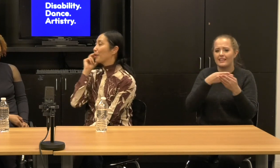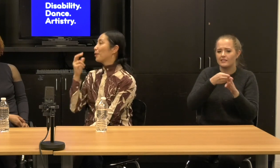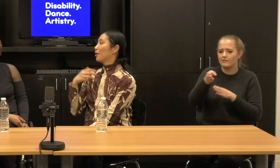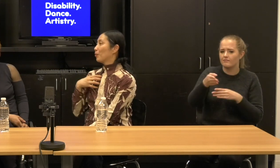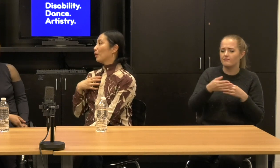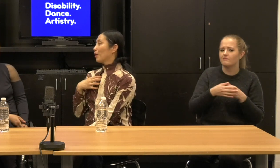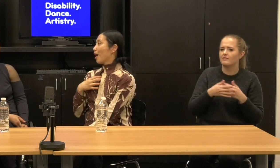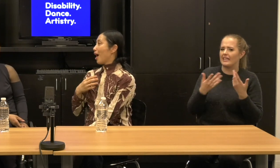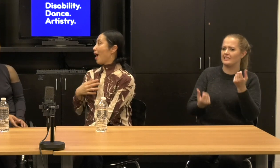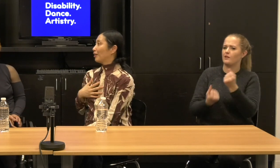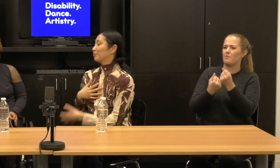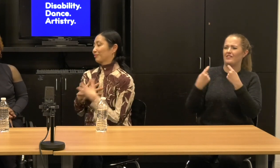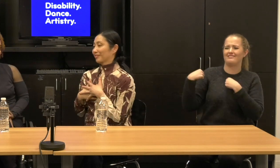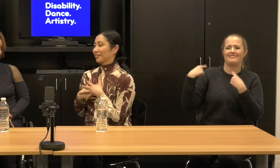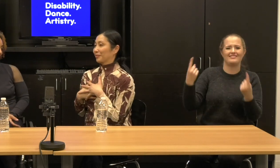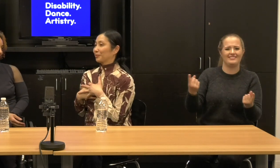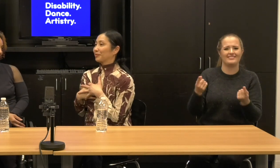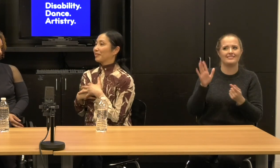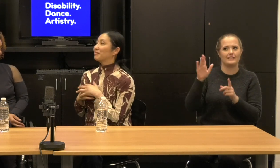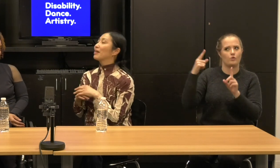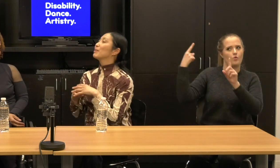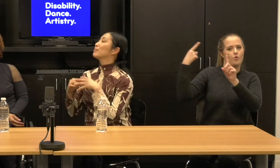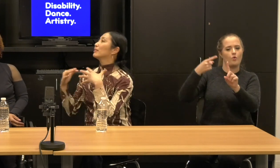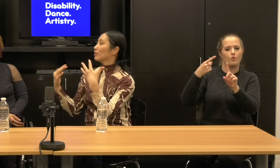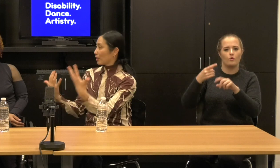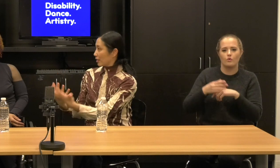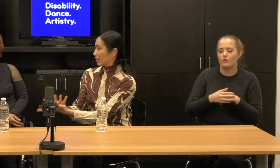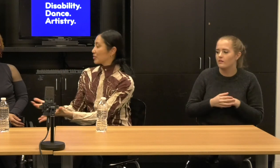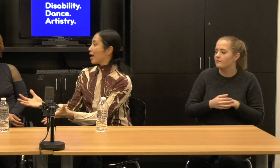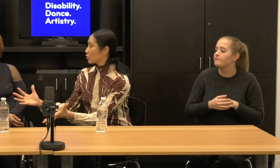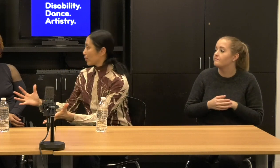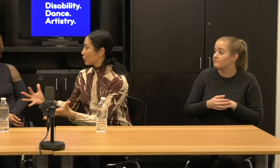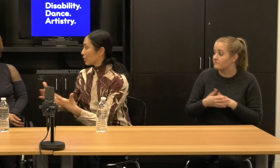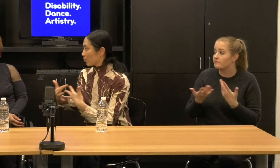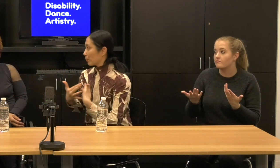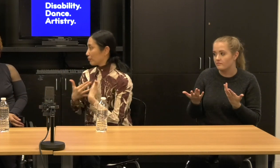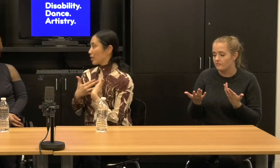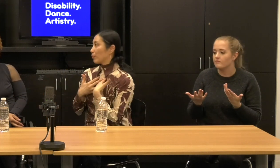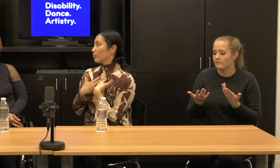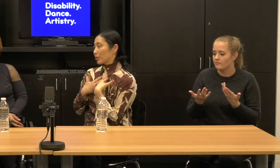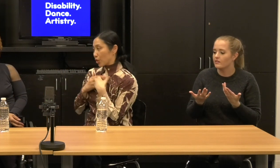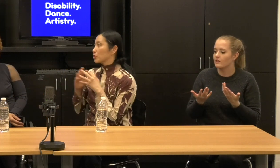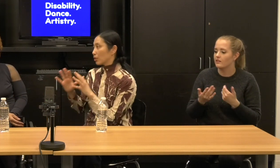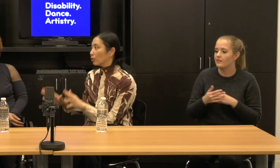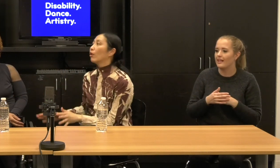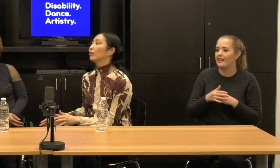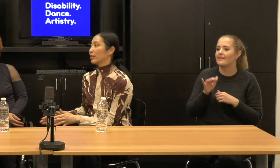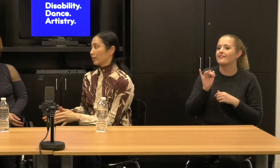Janet: Well of course that may be an exaggeration of what we'd done. We were just learning.